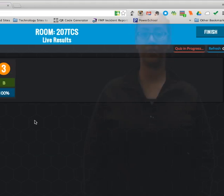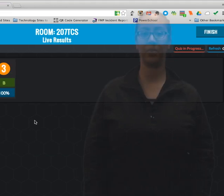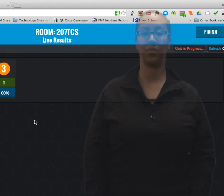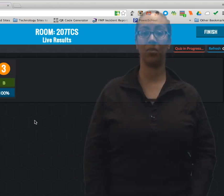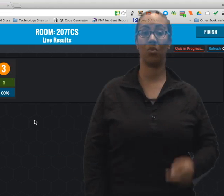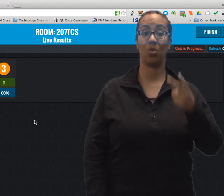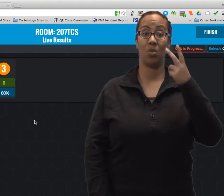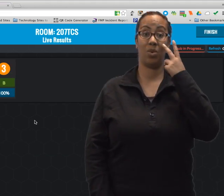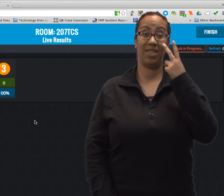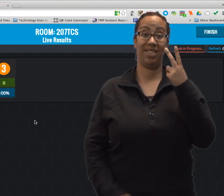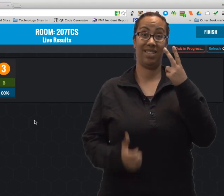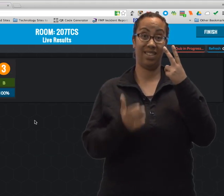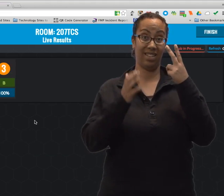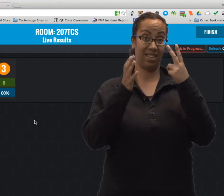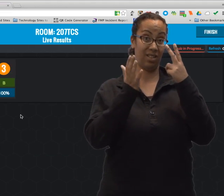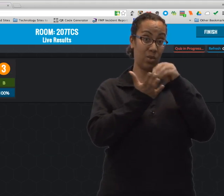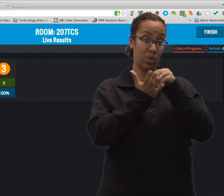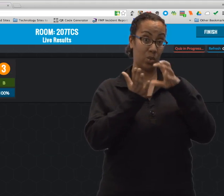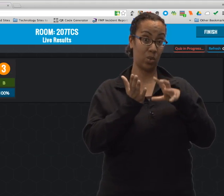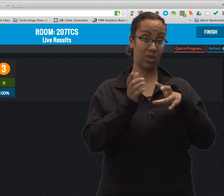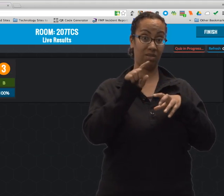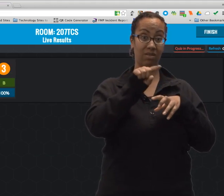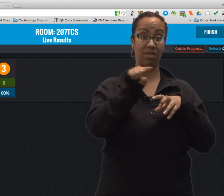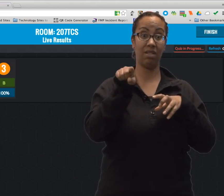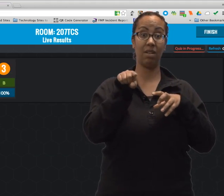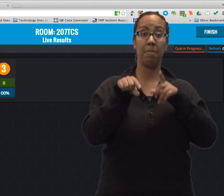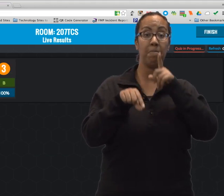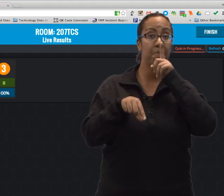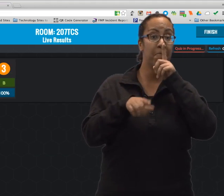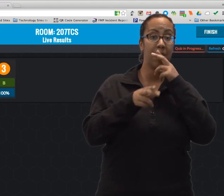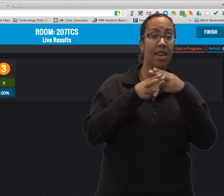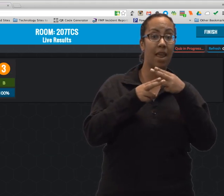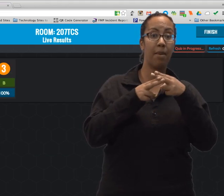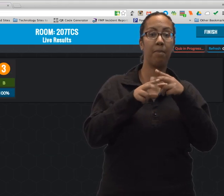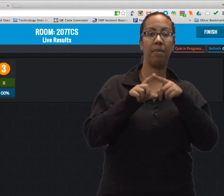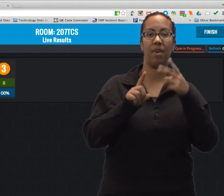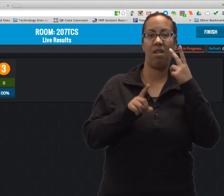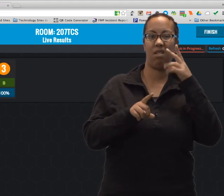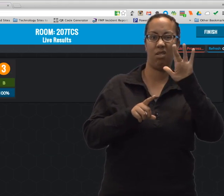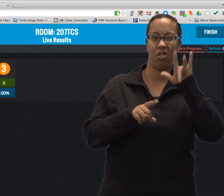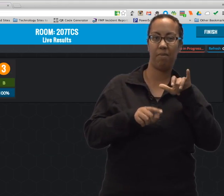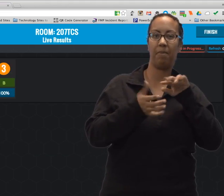You see the students listed there. There's no names.